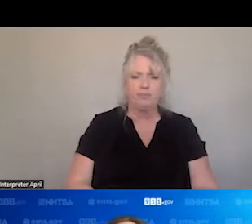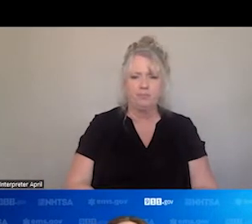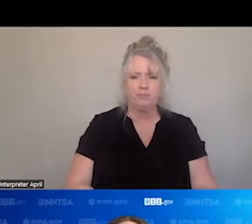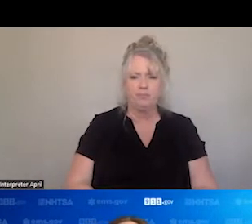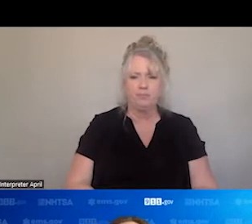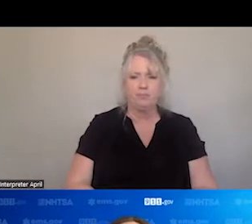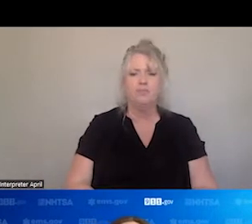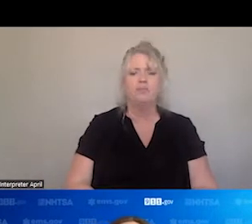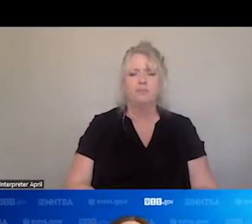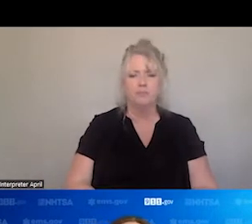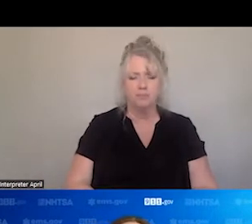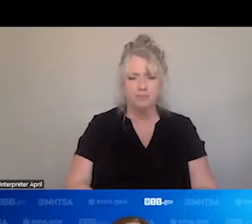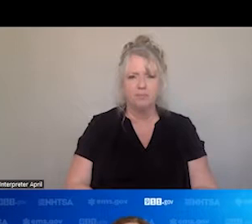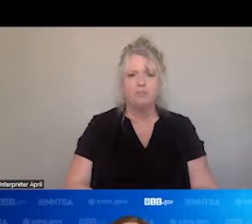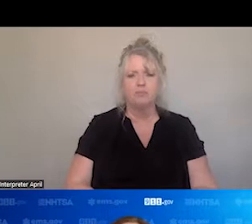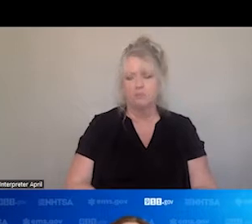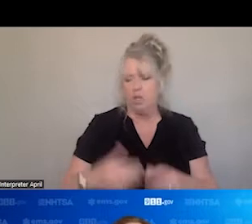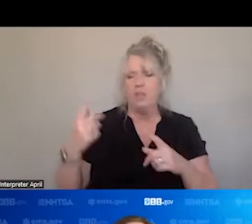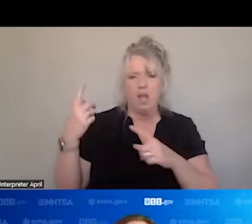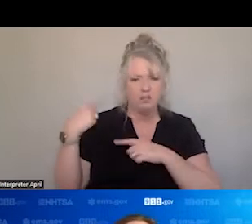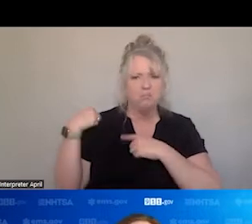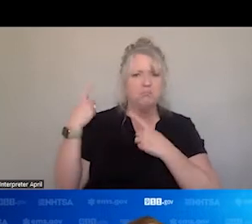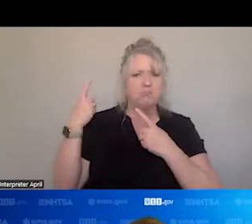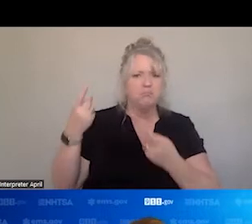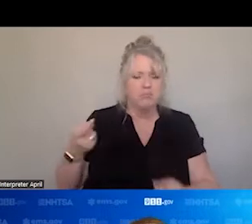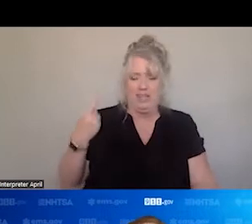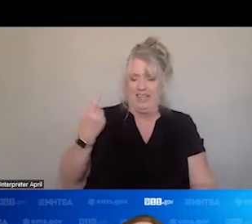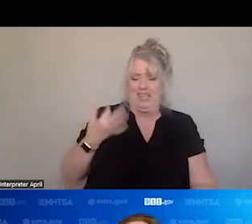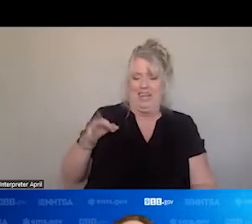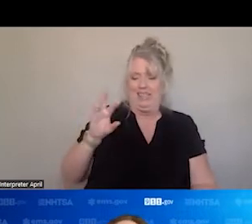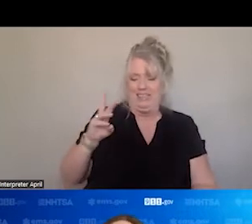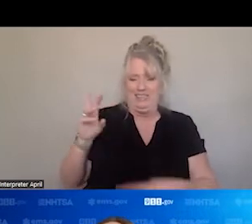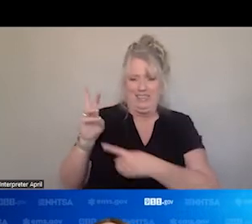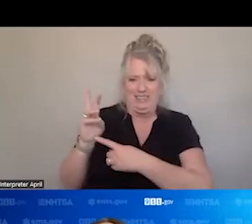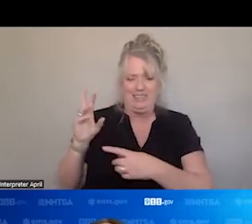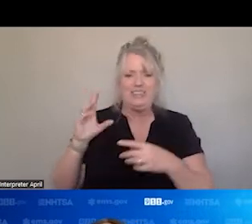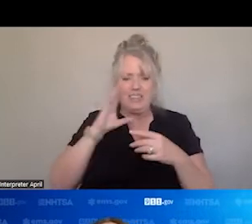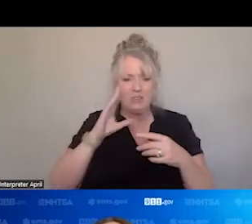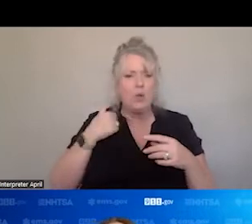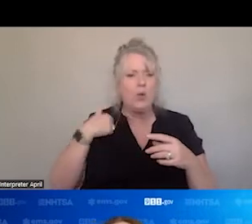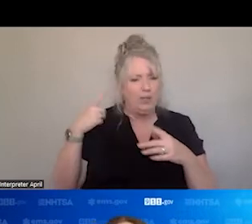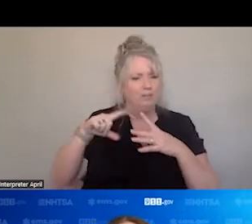SO, OVER TIME, IN 196 # THERE WAS A SENTINEL WHITE PAPER, BUT WE HAVE HAD TO EVOLVE. WE HAD